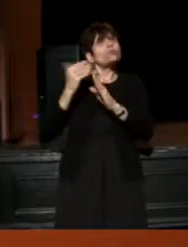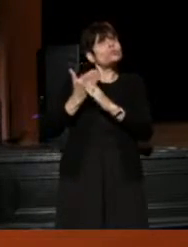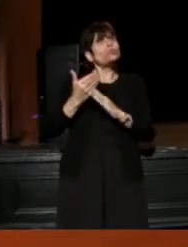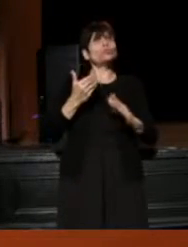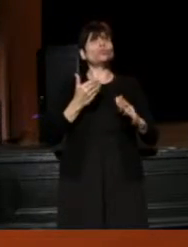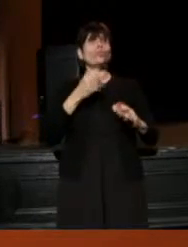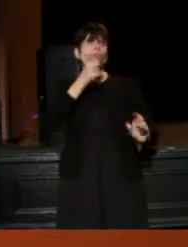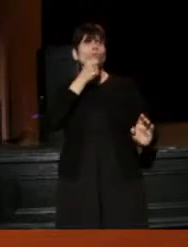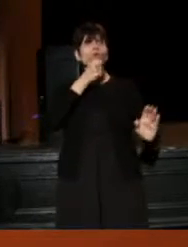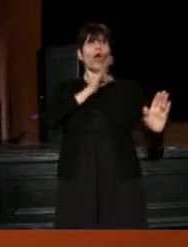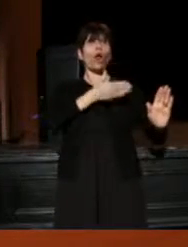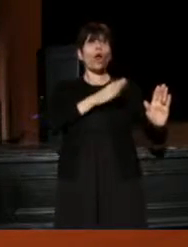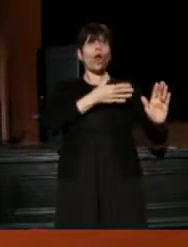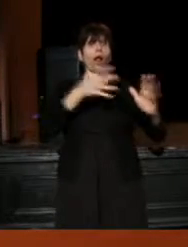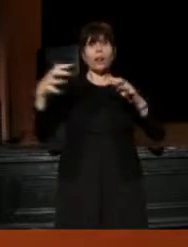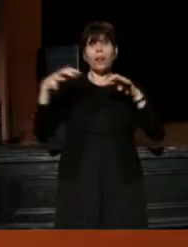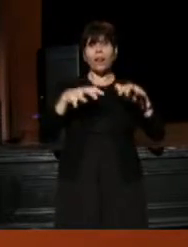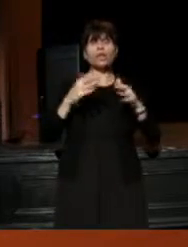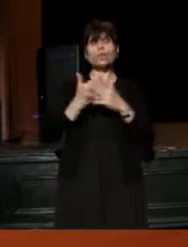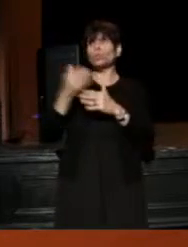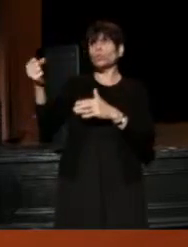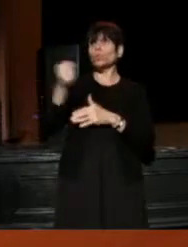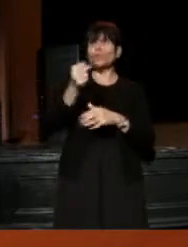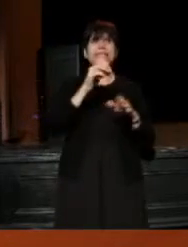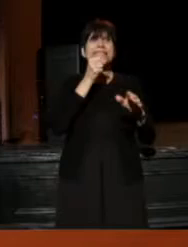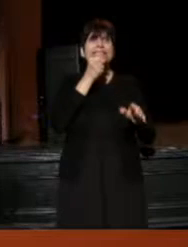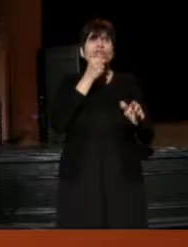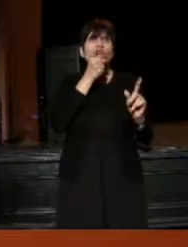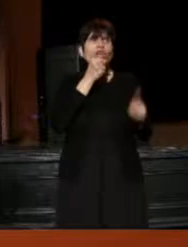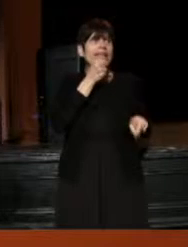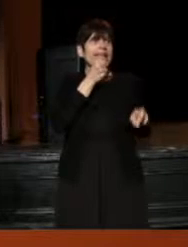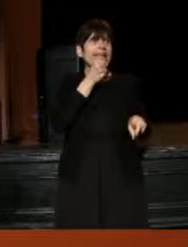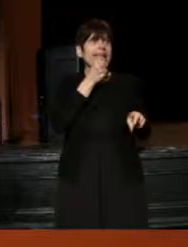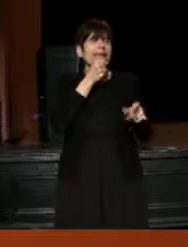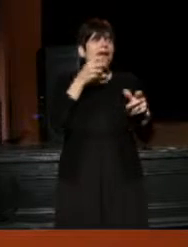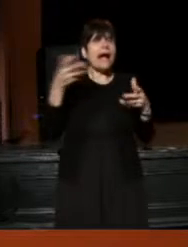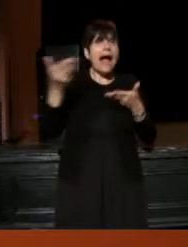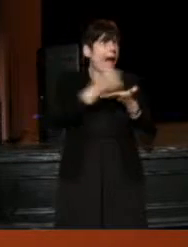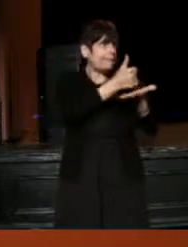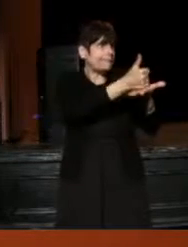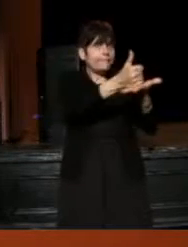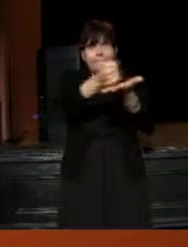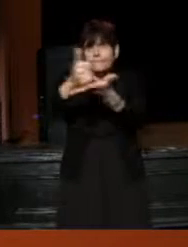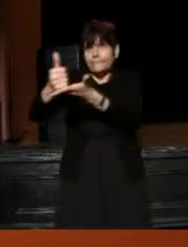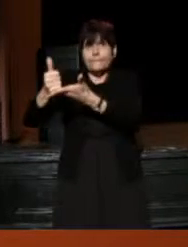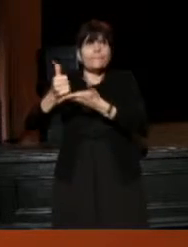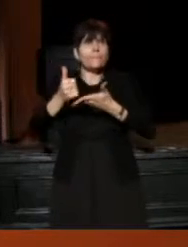I mean, it was the entire range of that. And I carry now with me, that idea of creating a safe space,